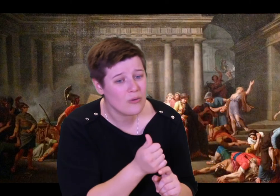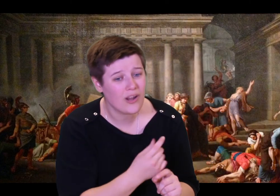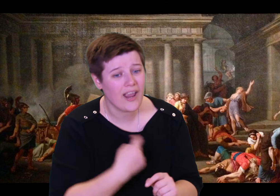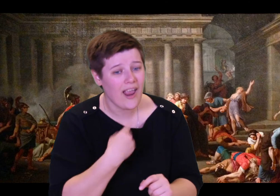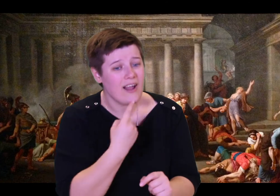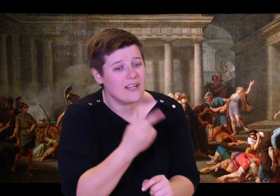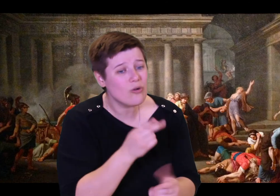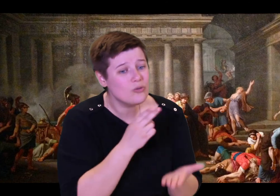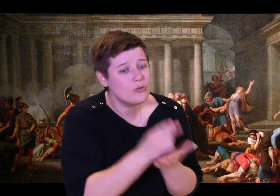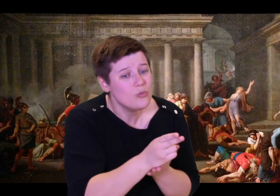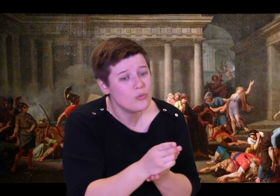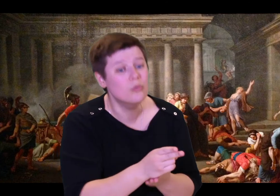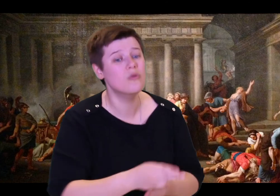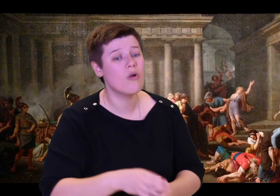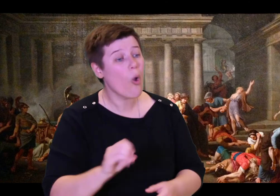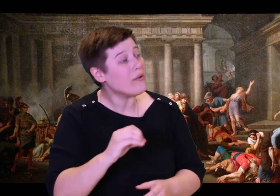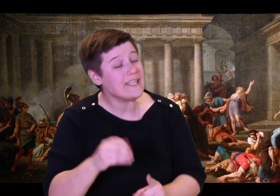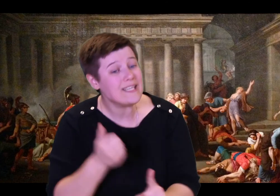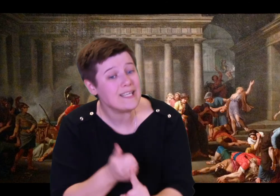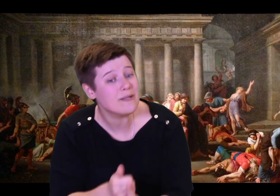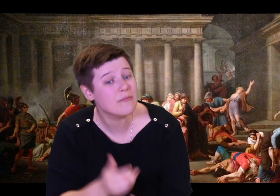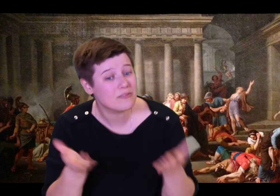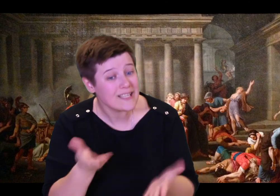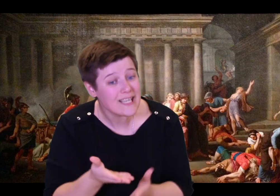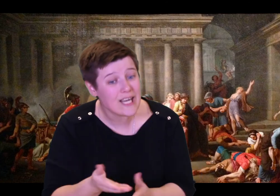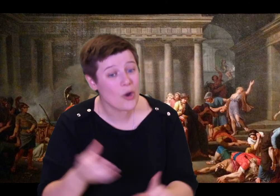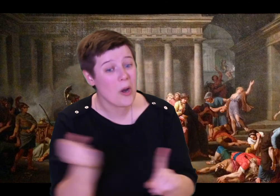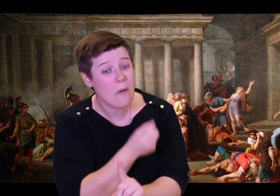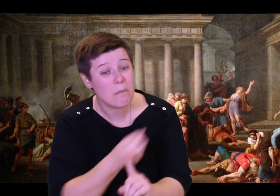protect you from worse scolding."